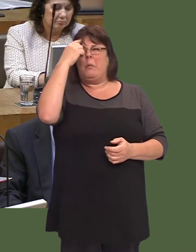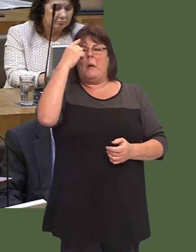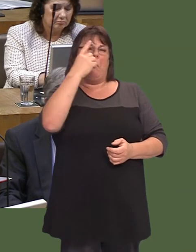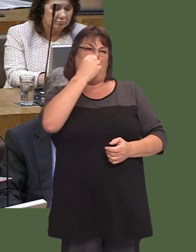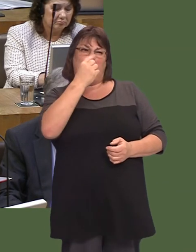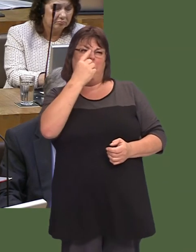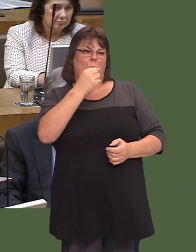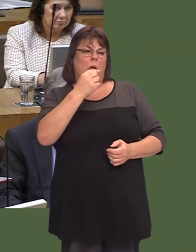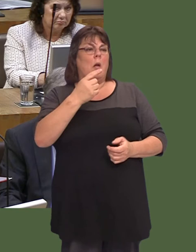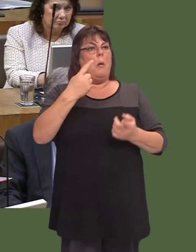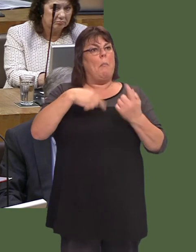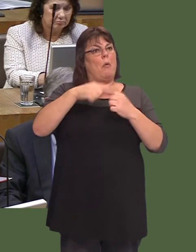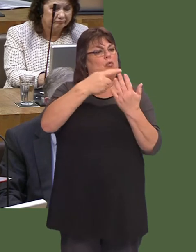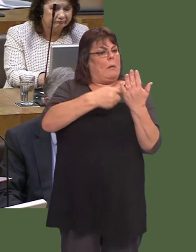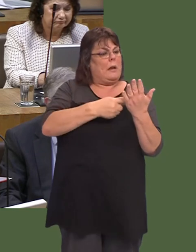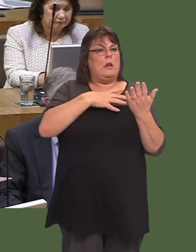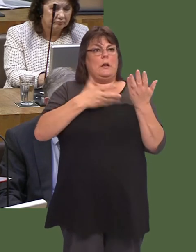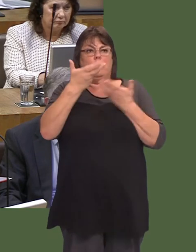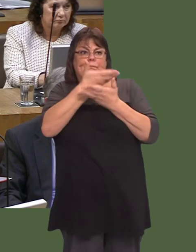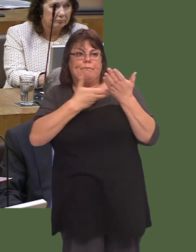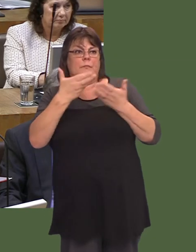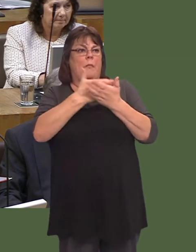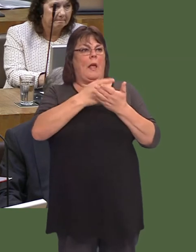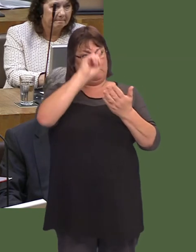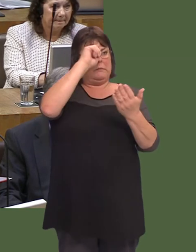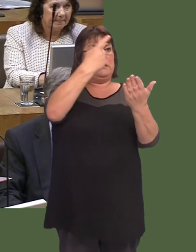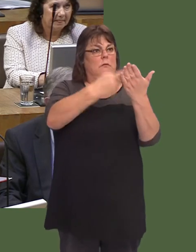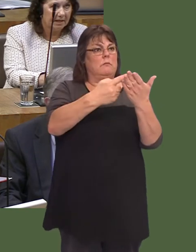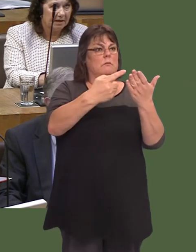Ond, ynglyn ‚ Llywodraeth Cymru, nid oes gyda ni farn, achos y ffaith bod yna banel